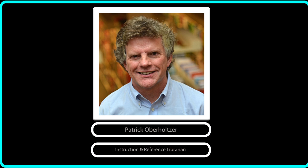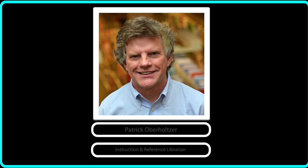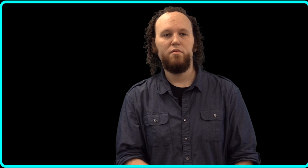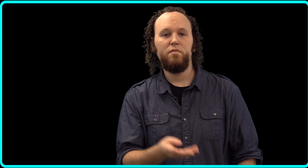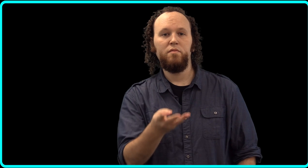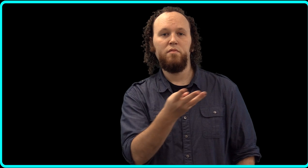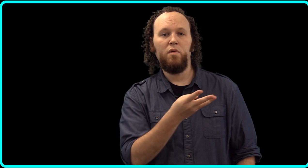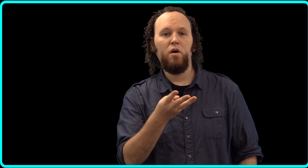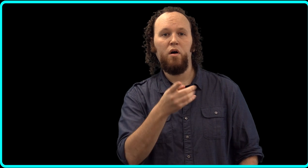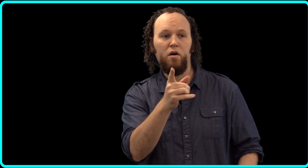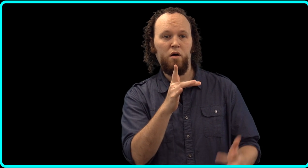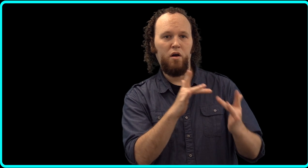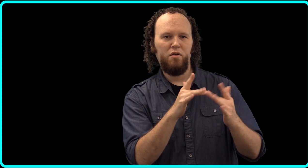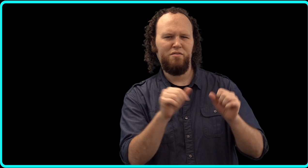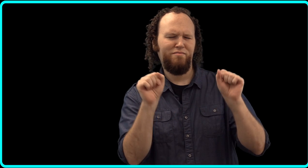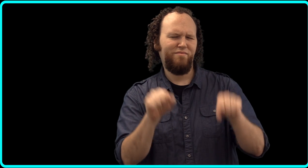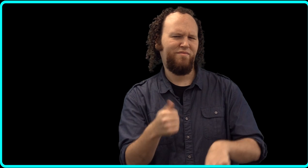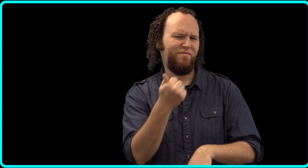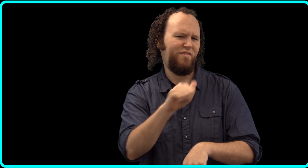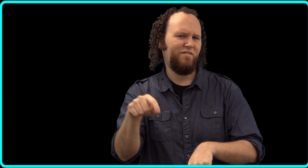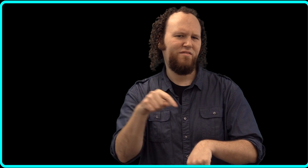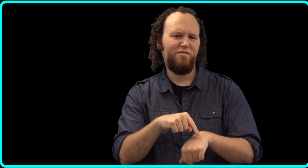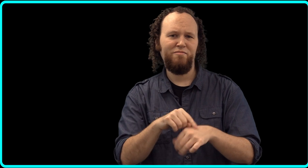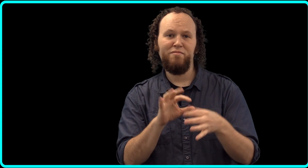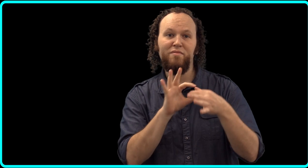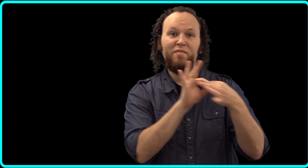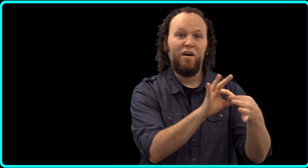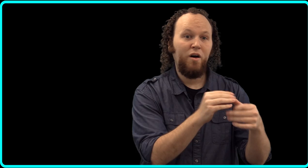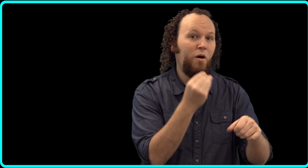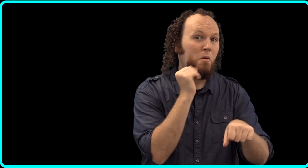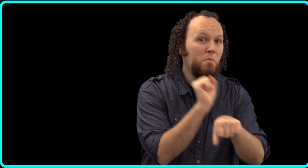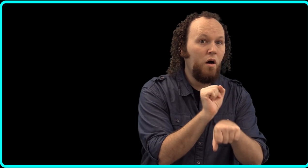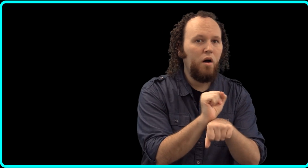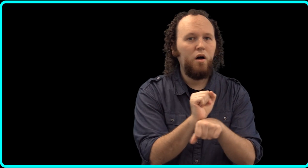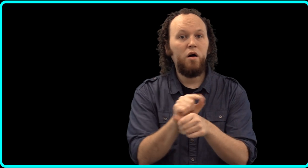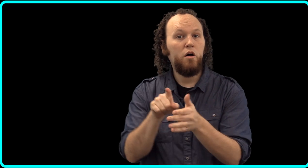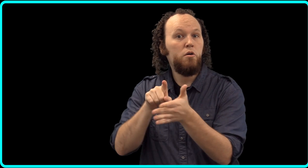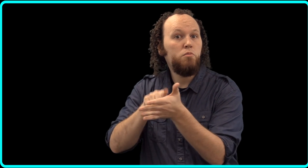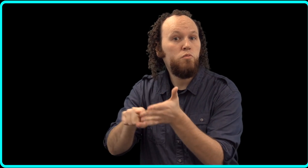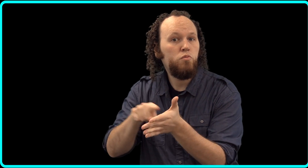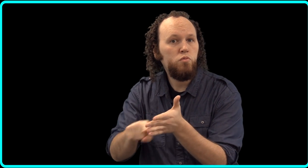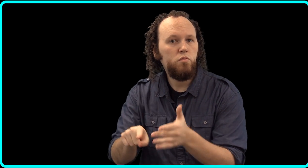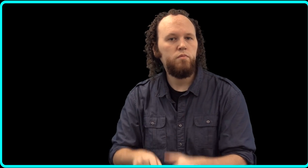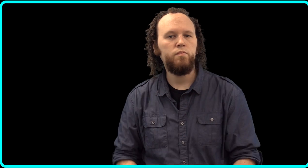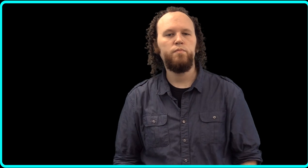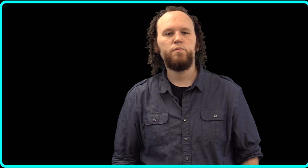You can contact the four librarians any time for help with an assignment or research project.